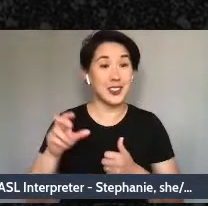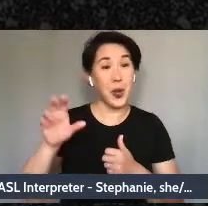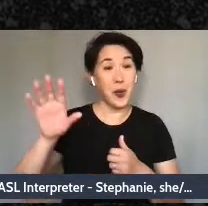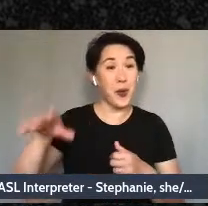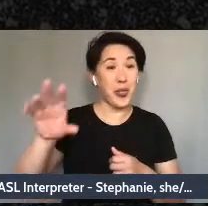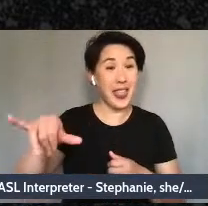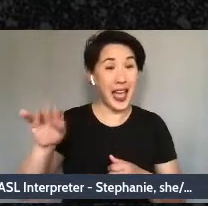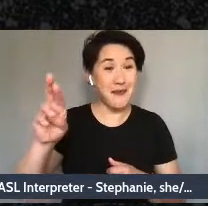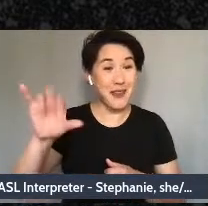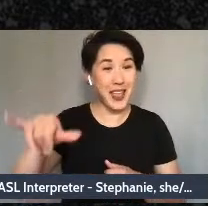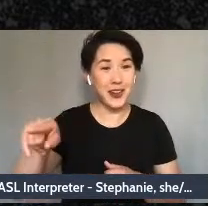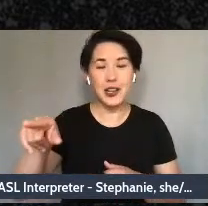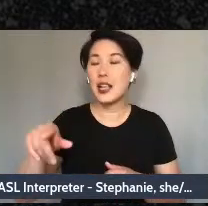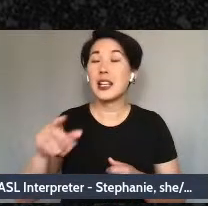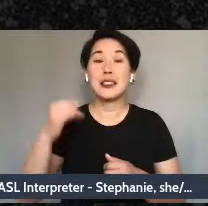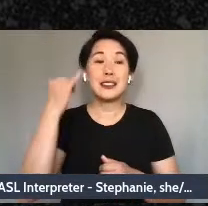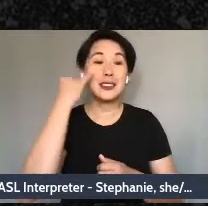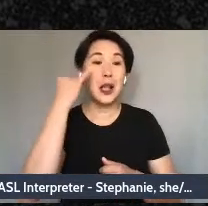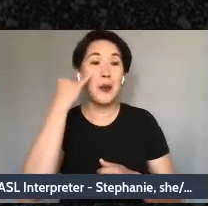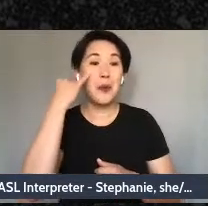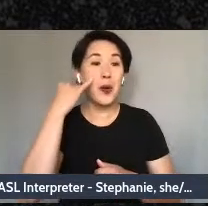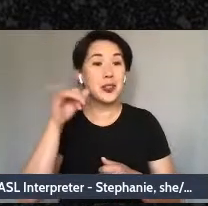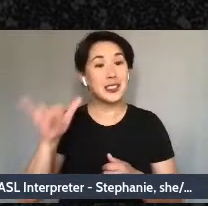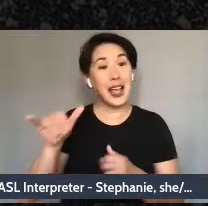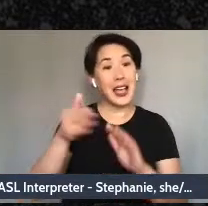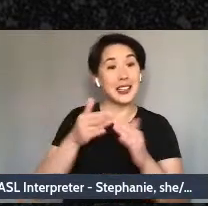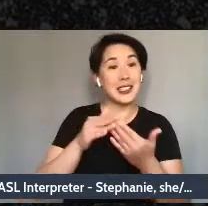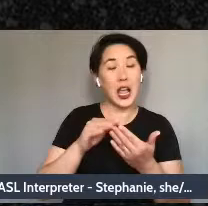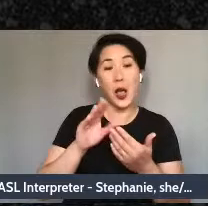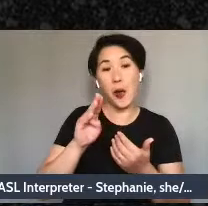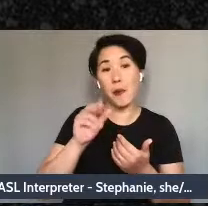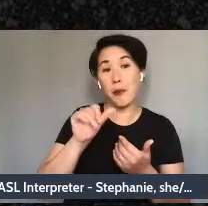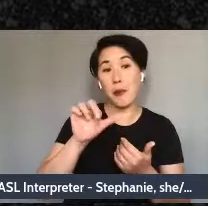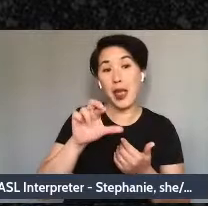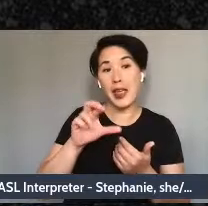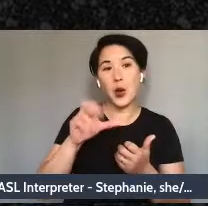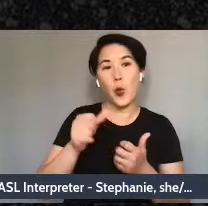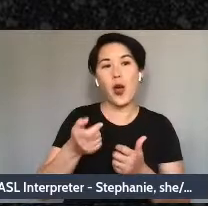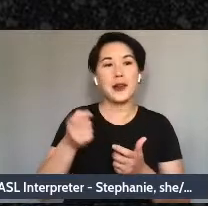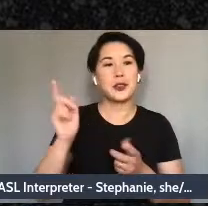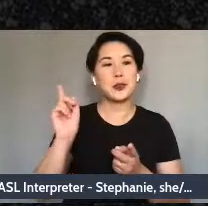town mayor wants to make budget cuts to social services because he thinks that people like Mary